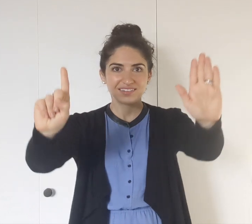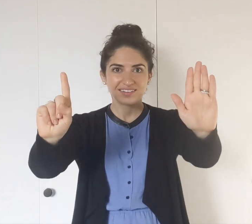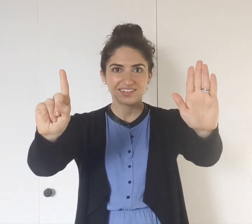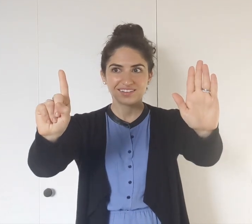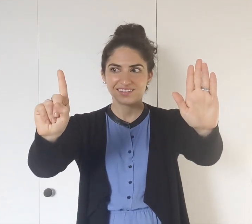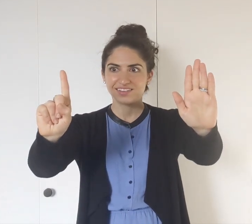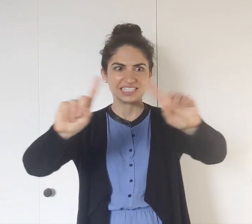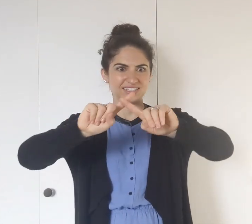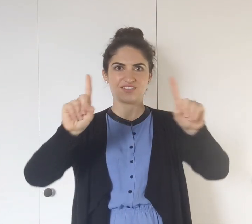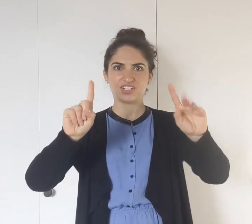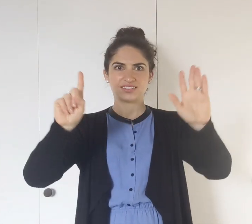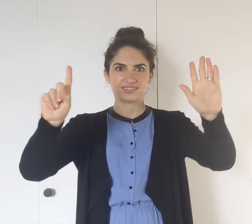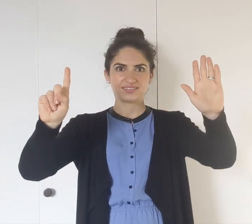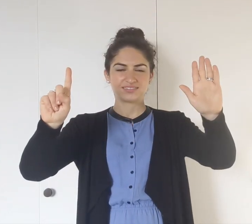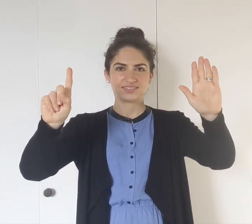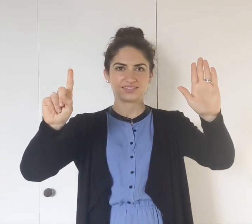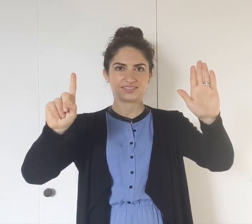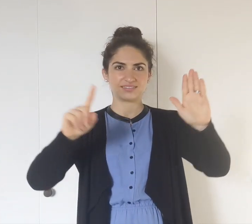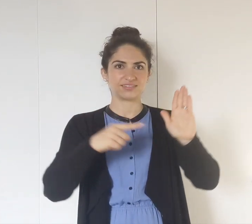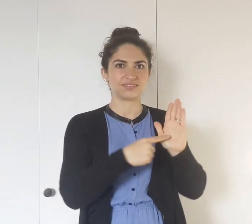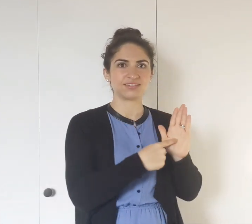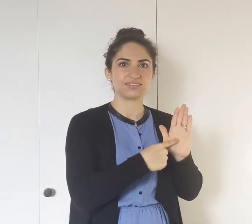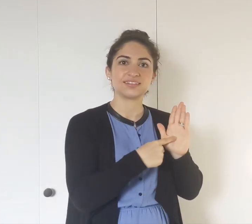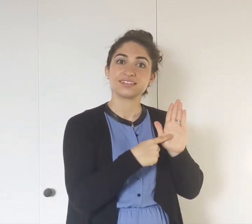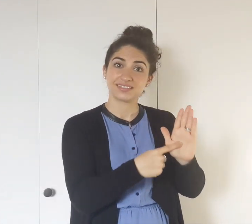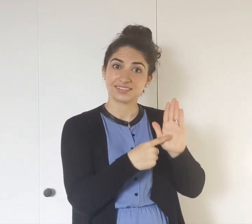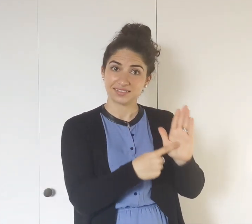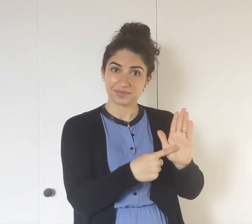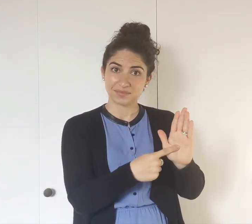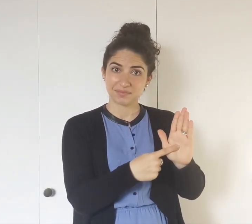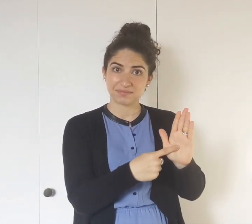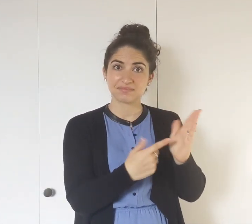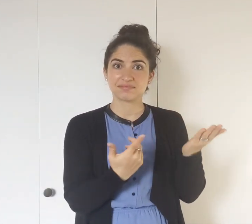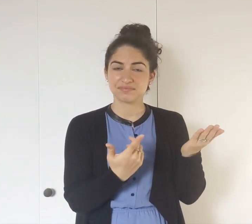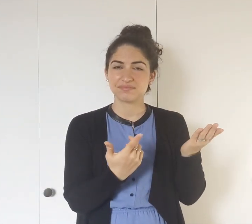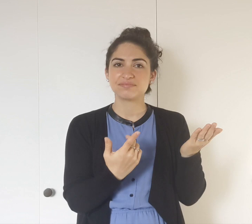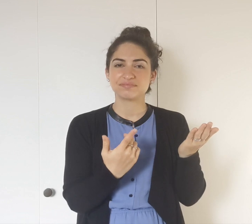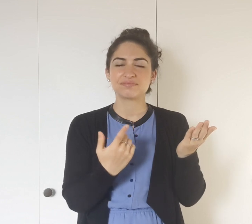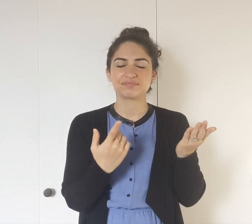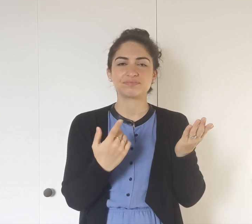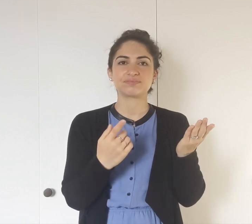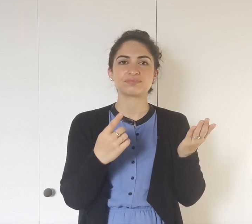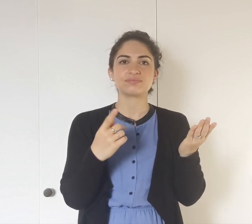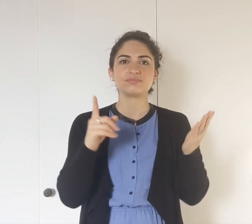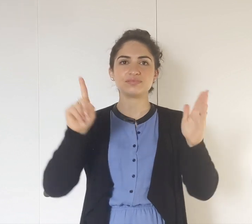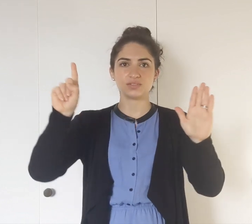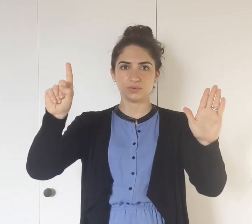Different handshapes: EXAMPLE.